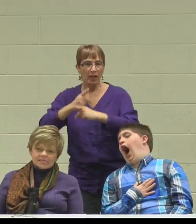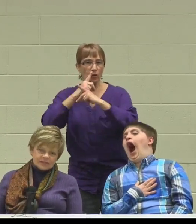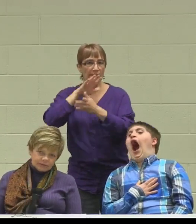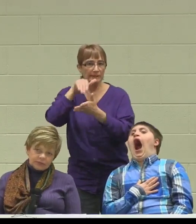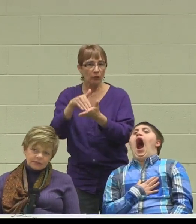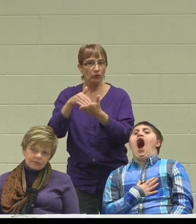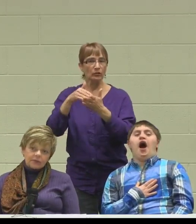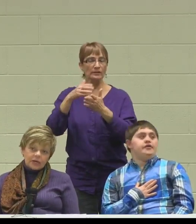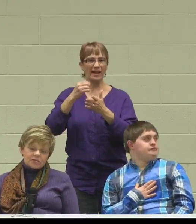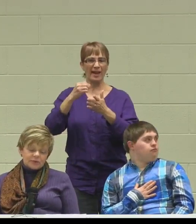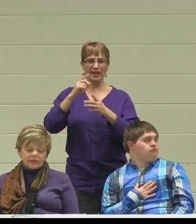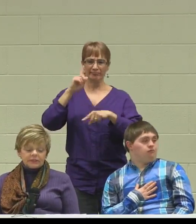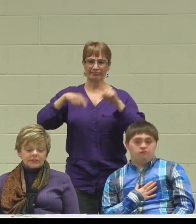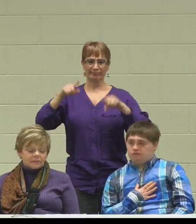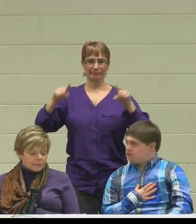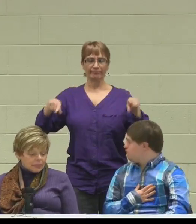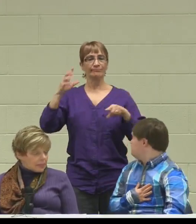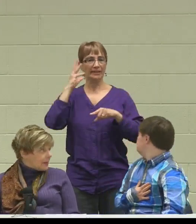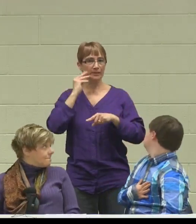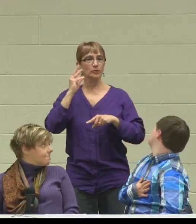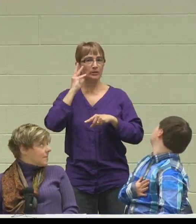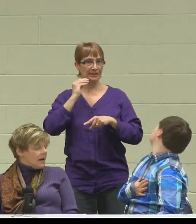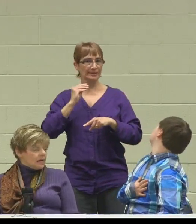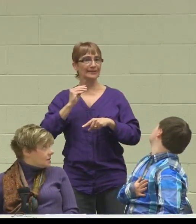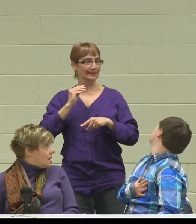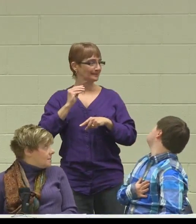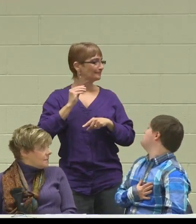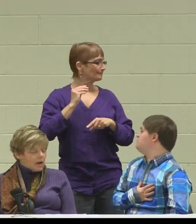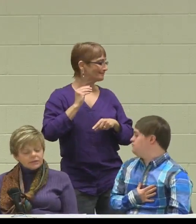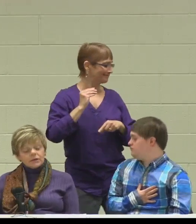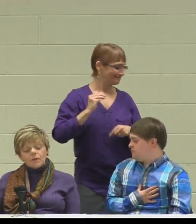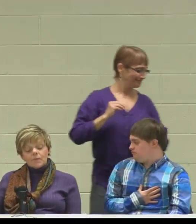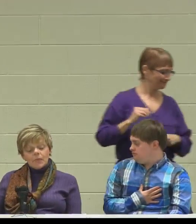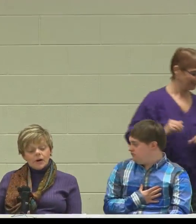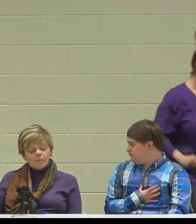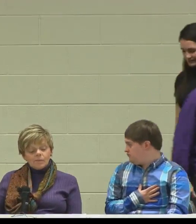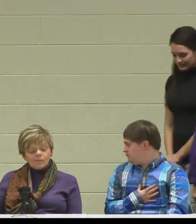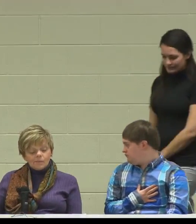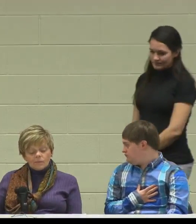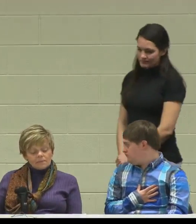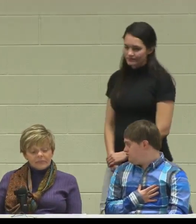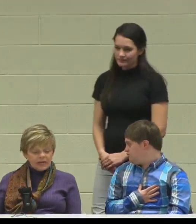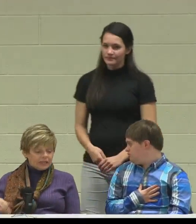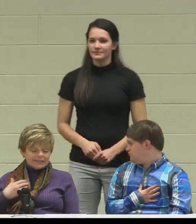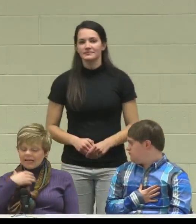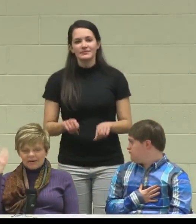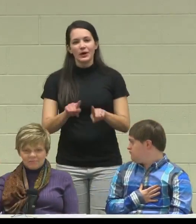of different experiences. Also Nicholas has had